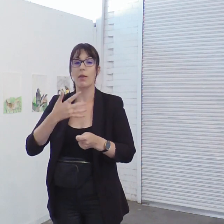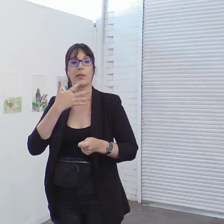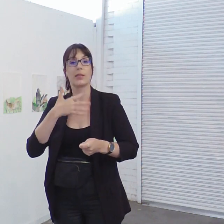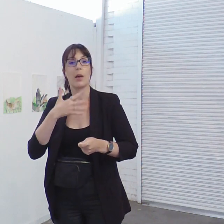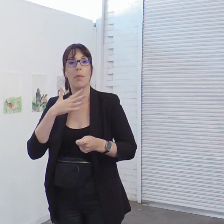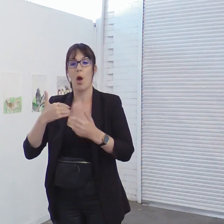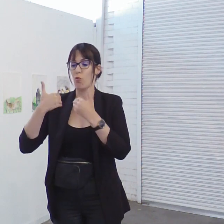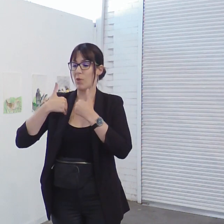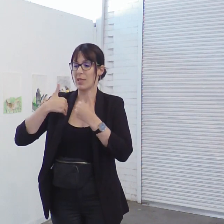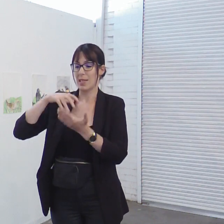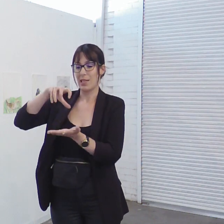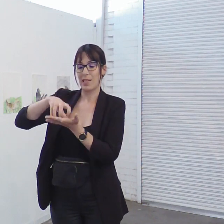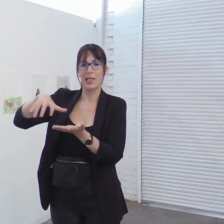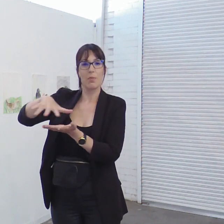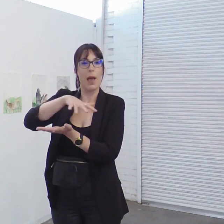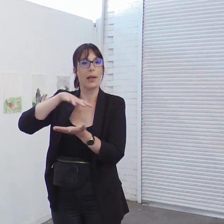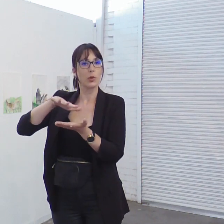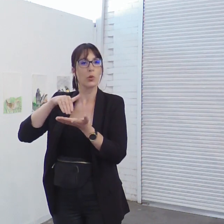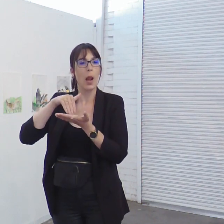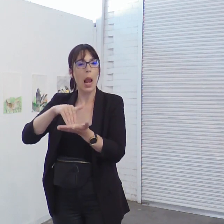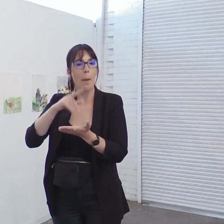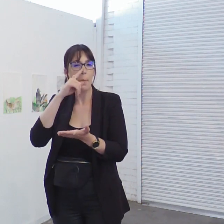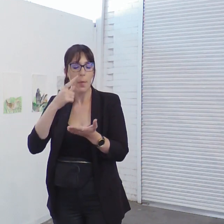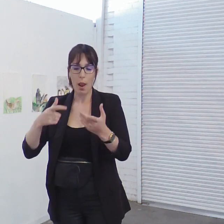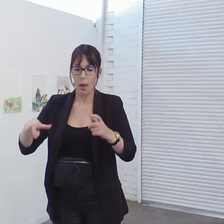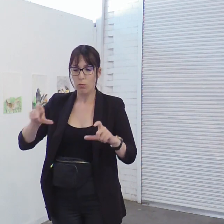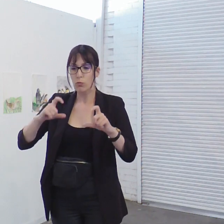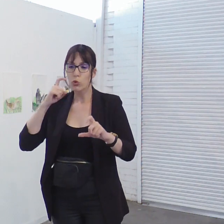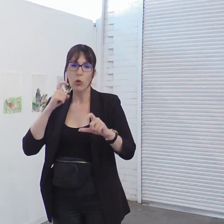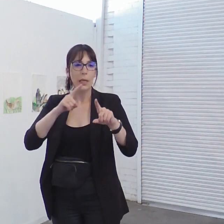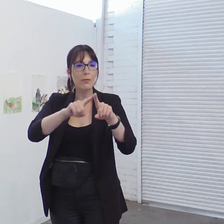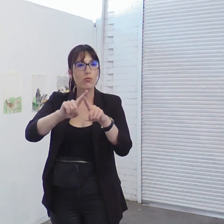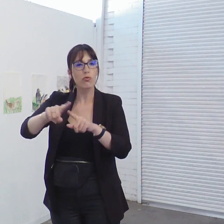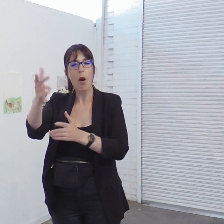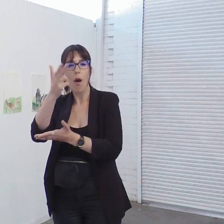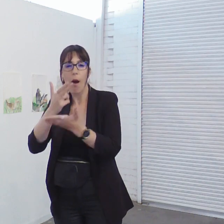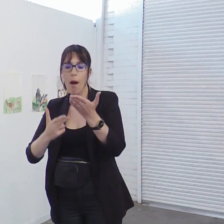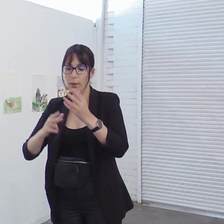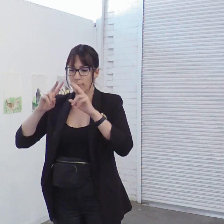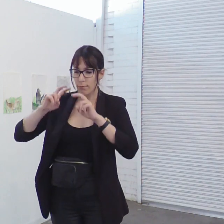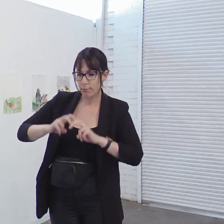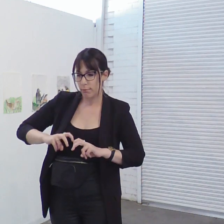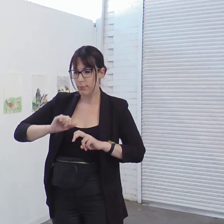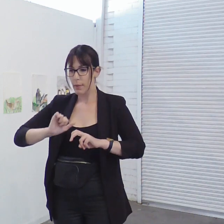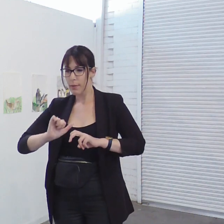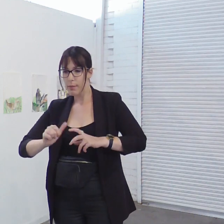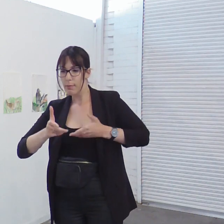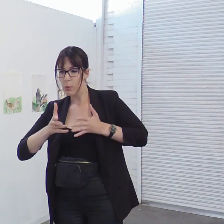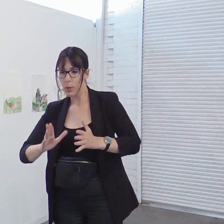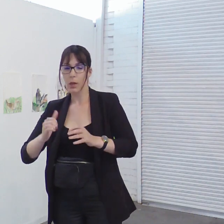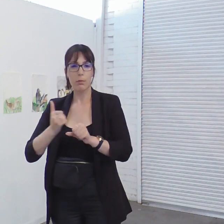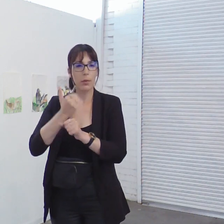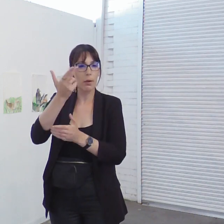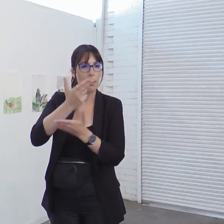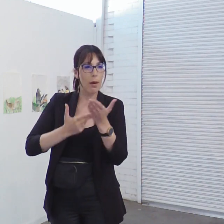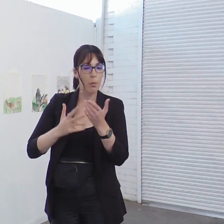art experiment explore their practice assistance and guidance we needed and even some art materials